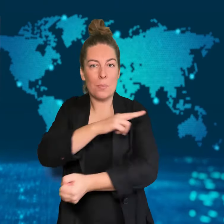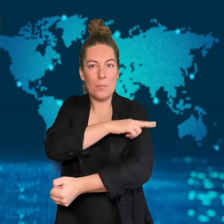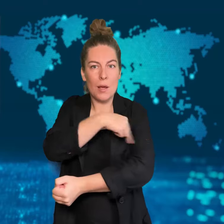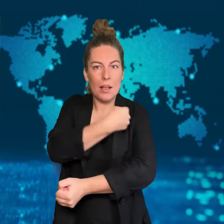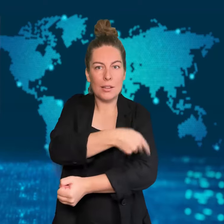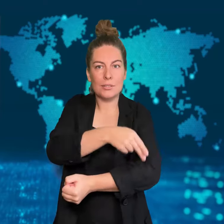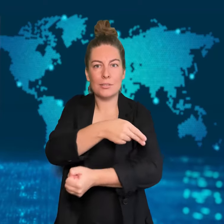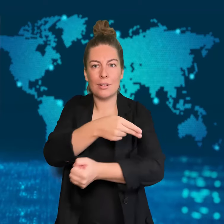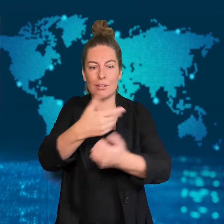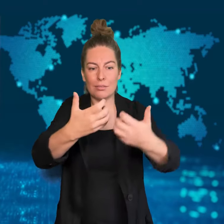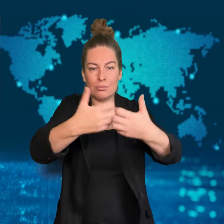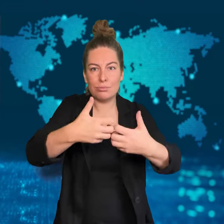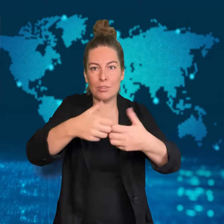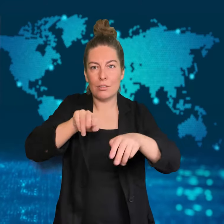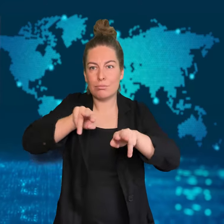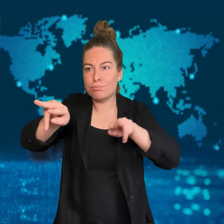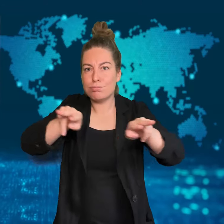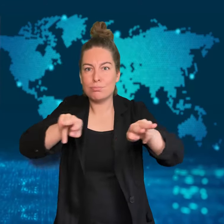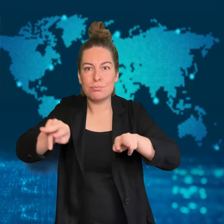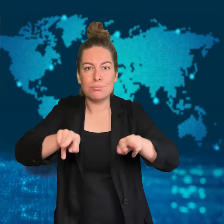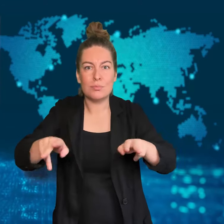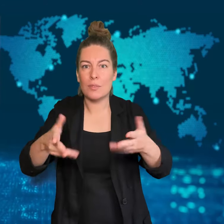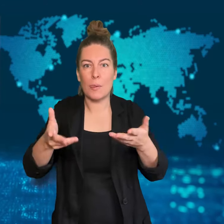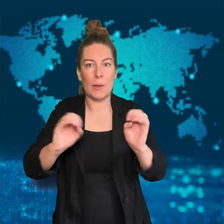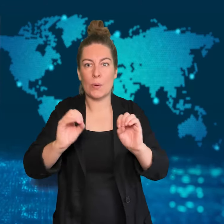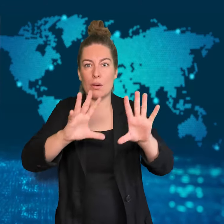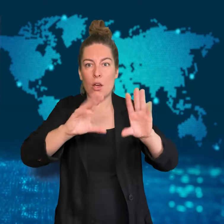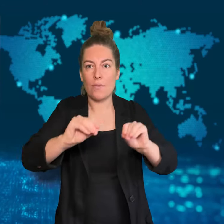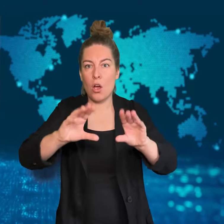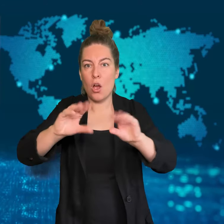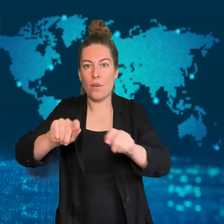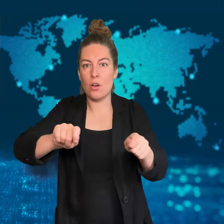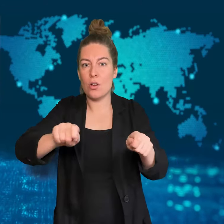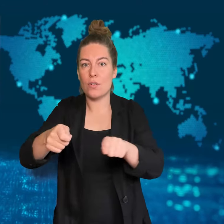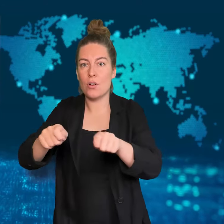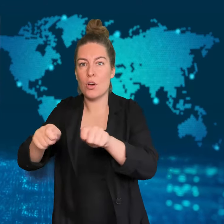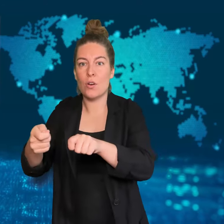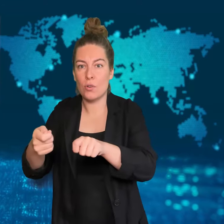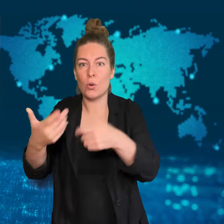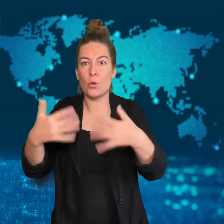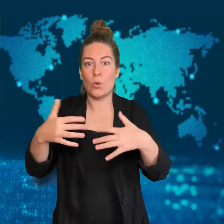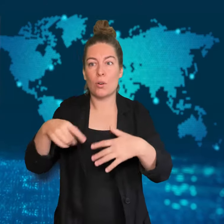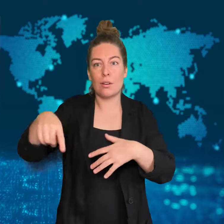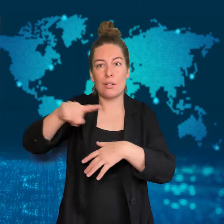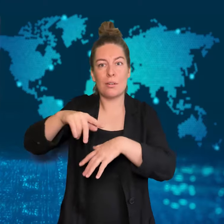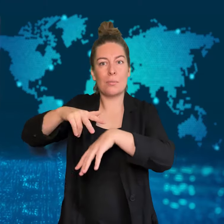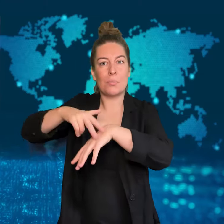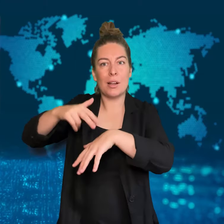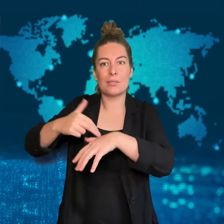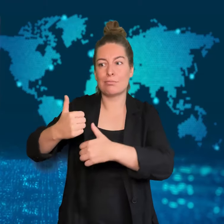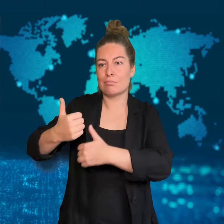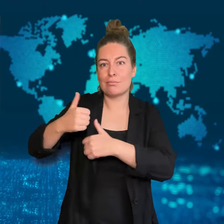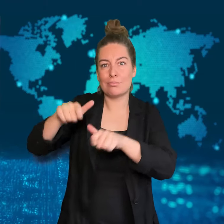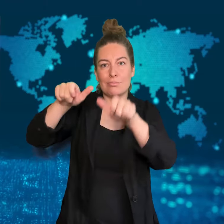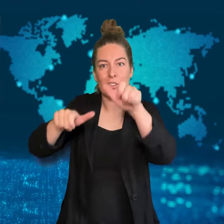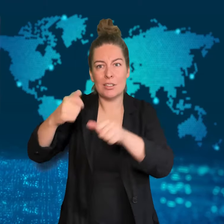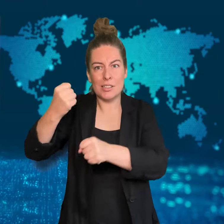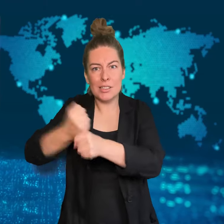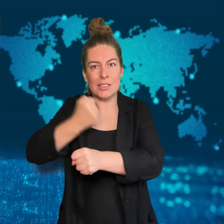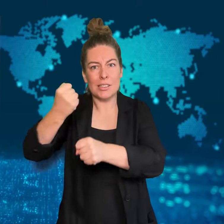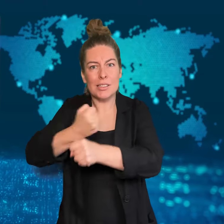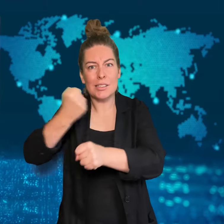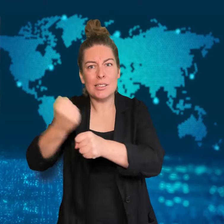This meant life-saving medical equipment was offline for a period of